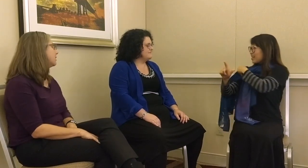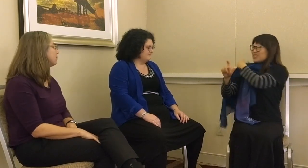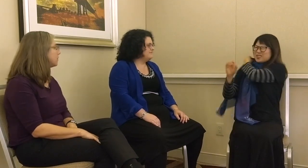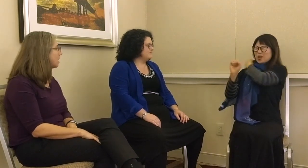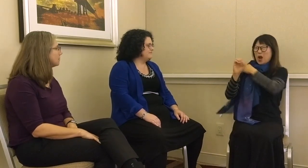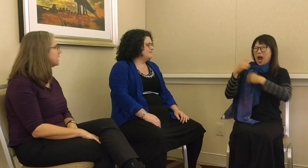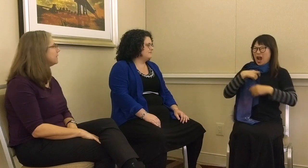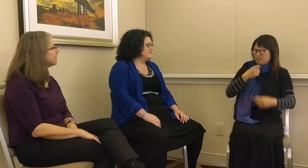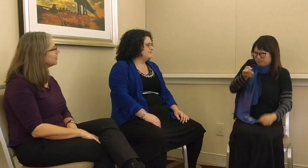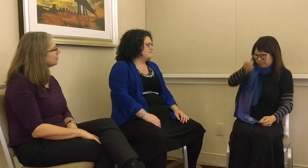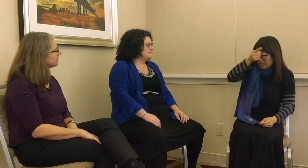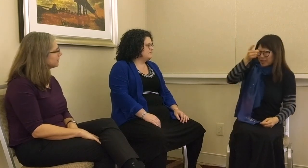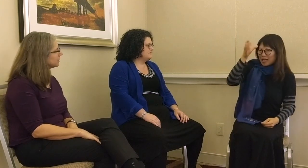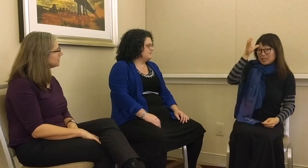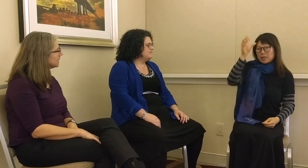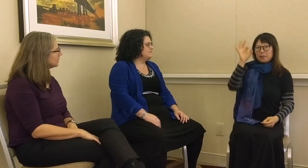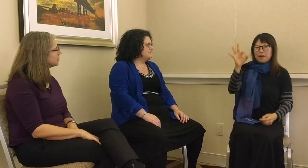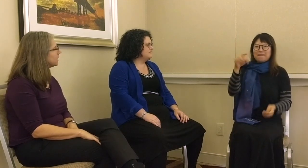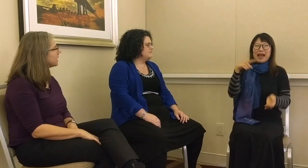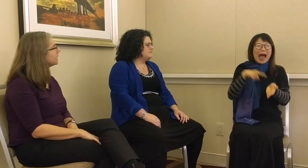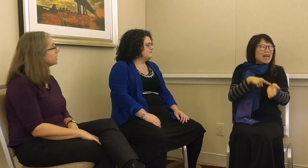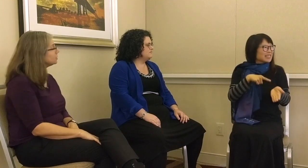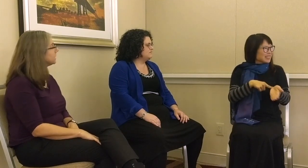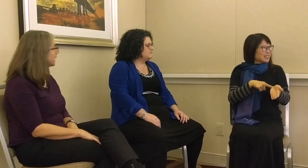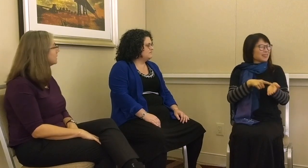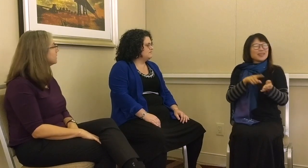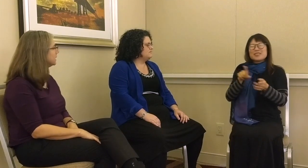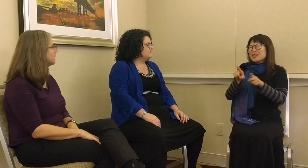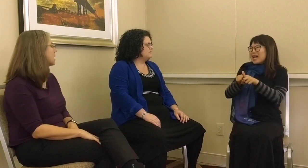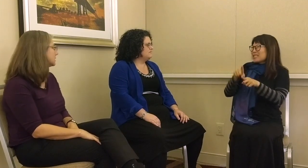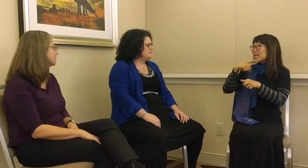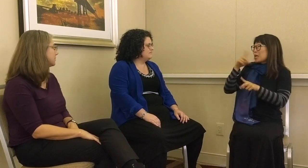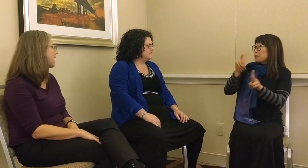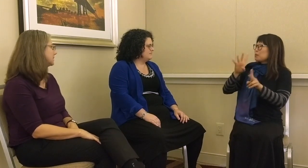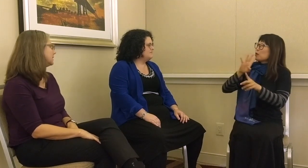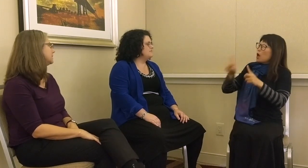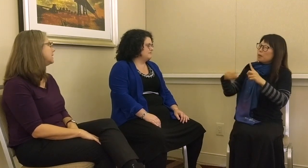from and then learning American Sign Language. I can understand the concept of accent in